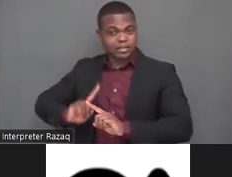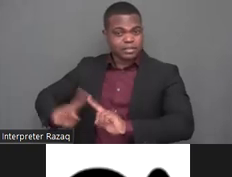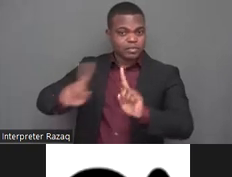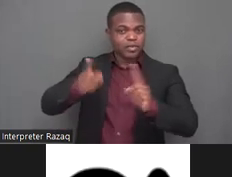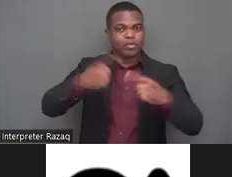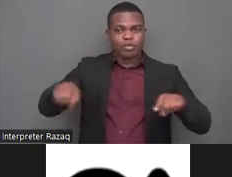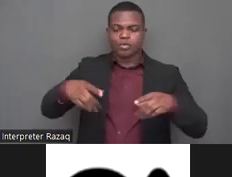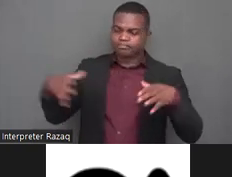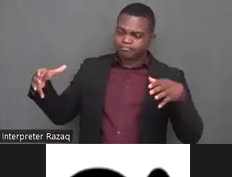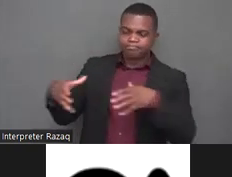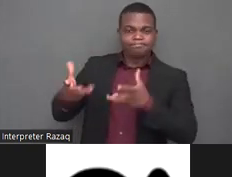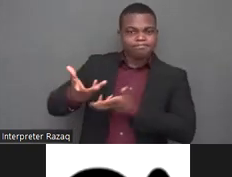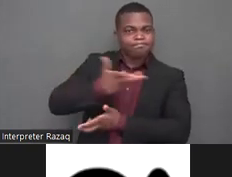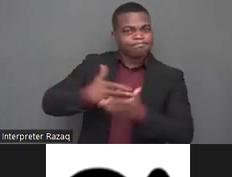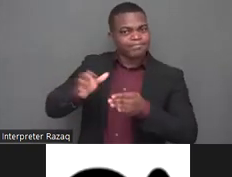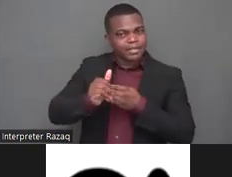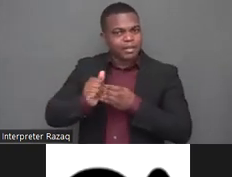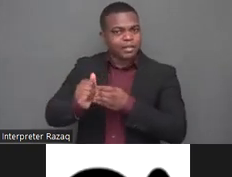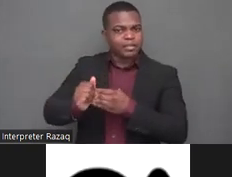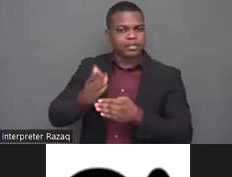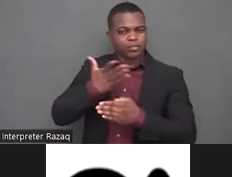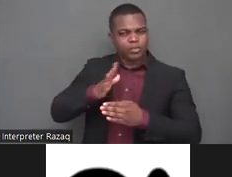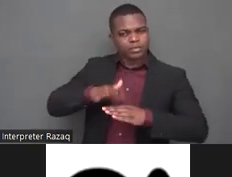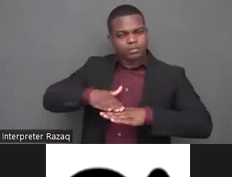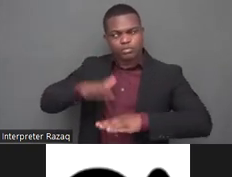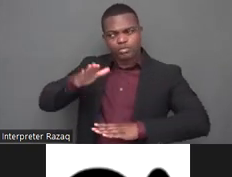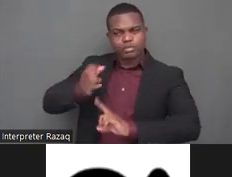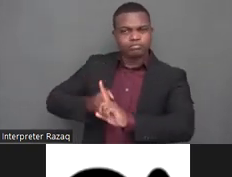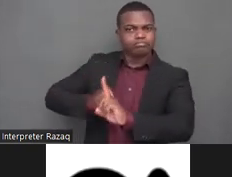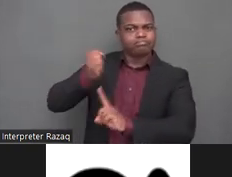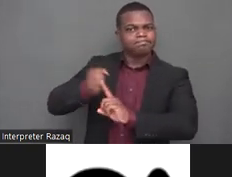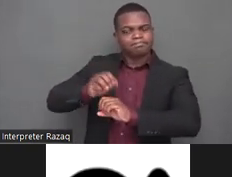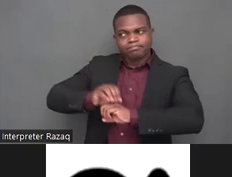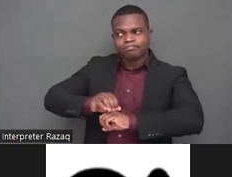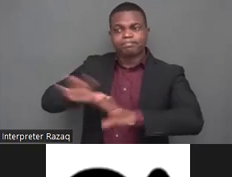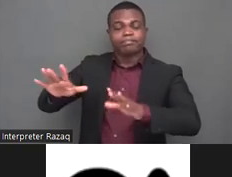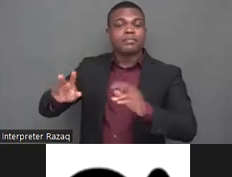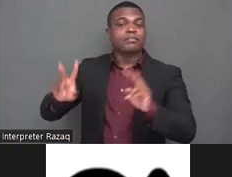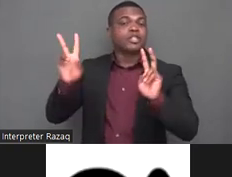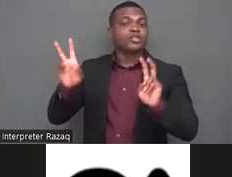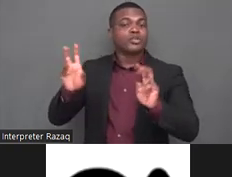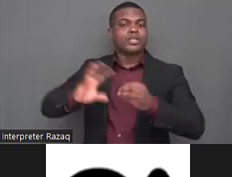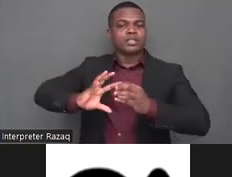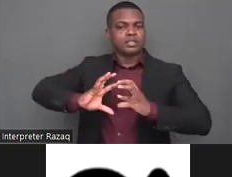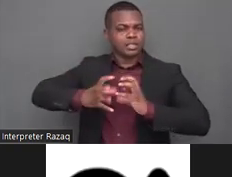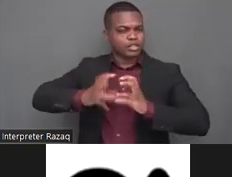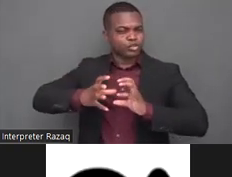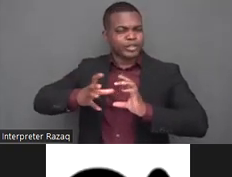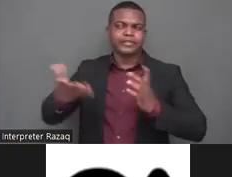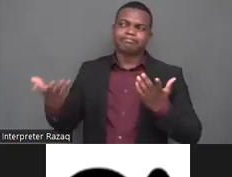of gender sexuality and disability and um despite these efforts uh it seems that sri